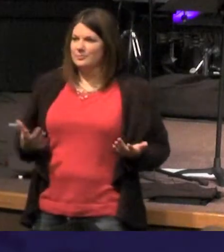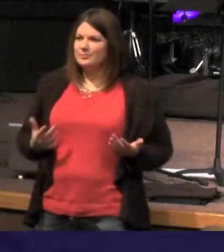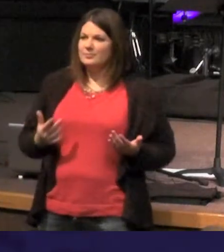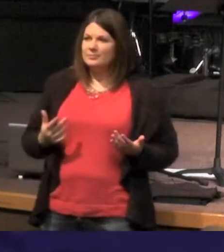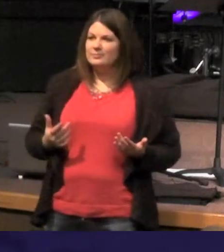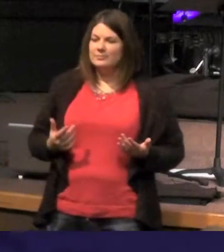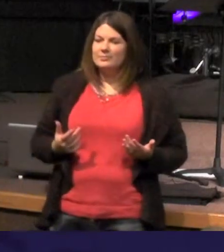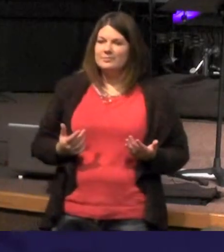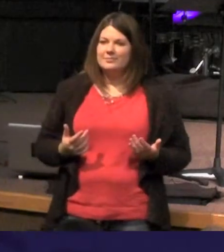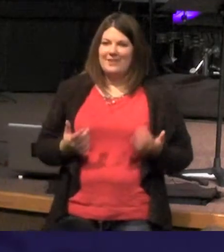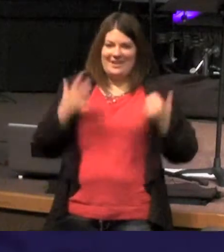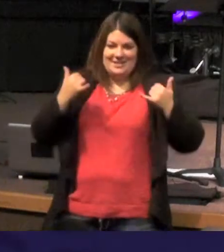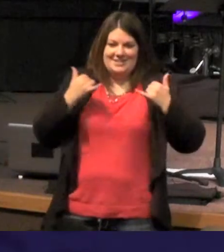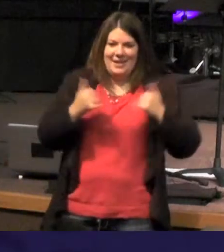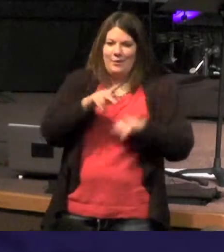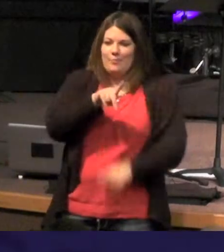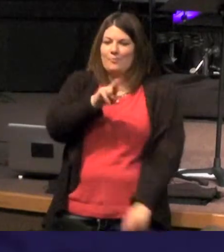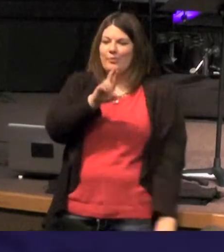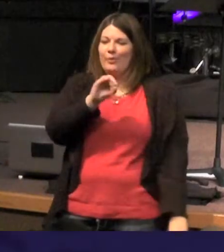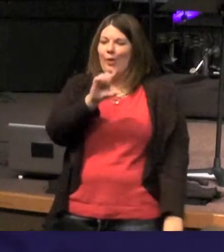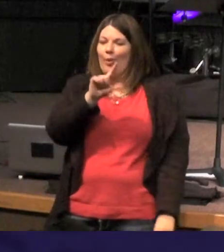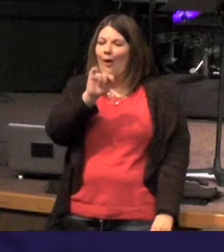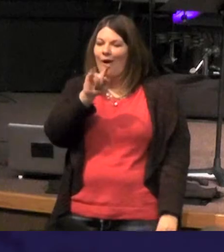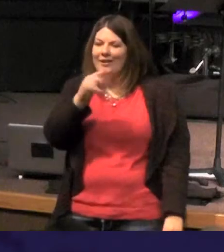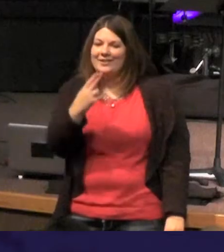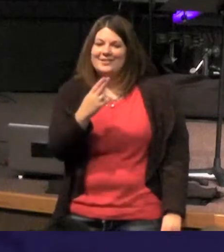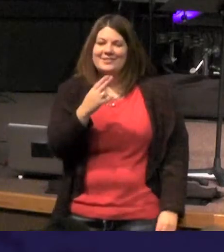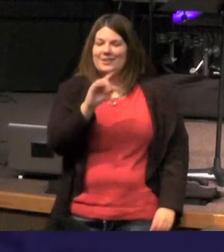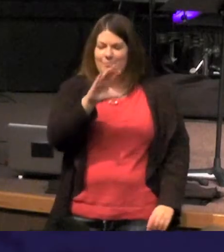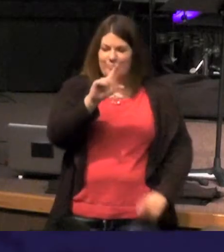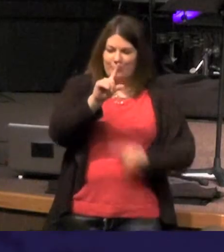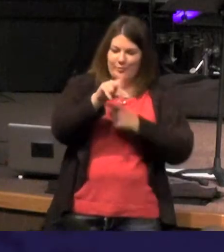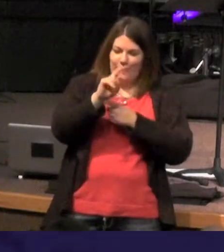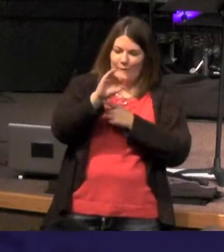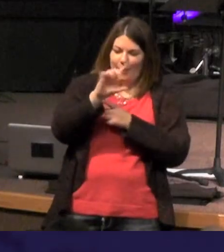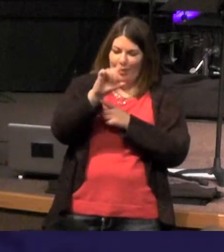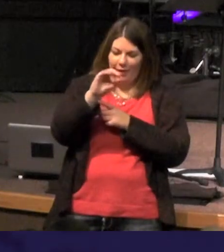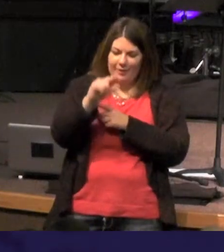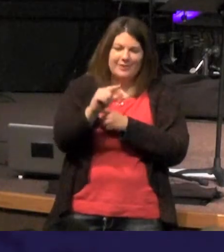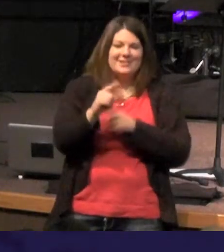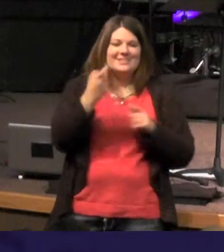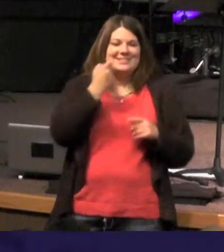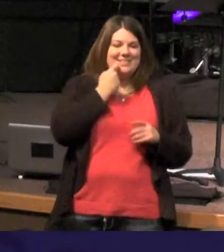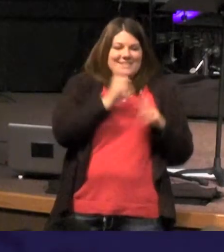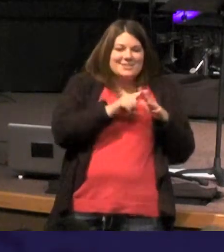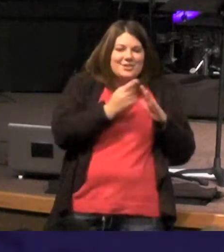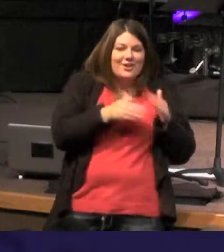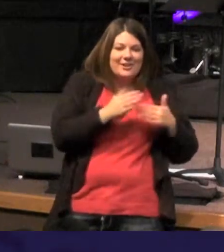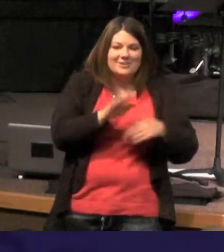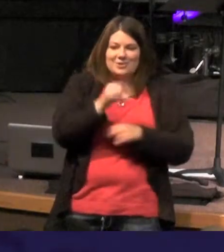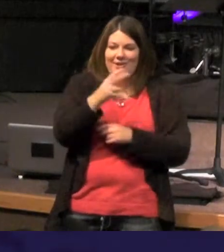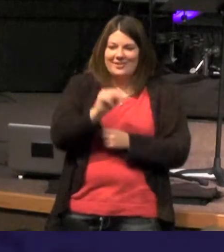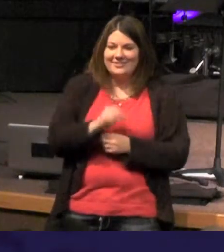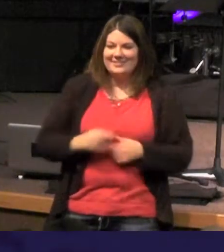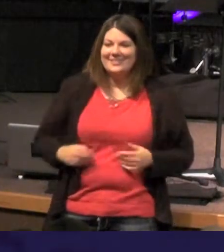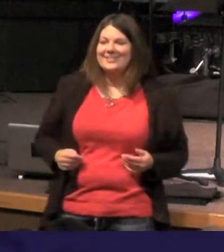and we're just in the prologue we're just getting started and we realize the darkness can't comprehend the darkness can't